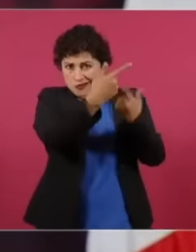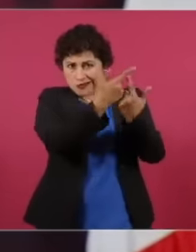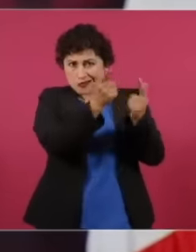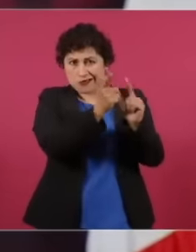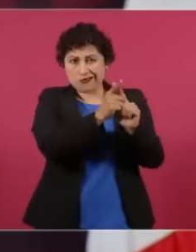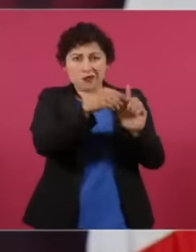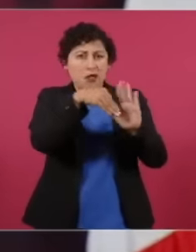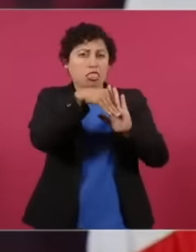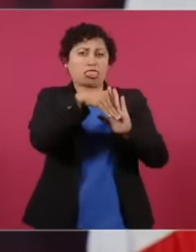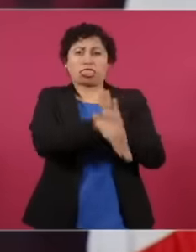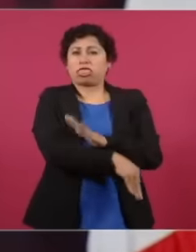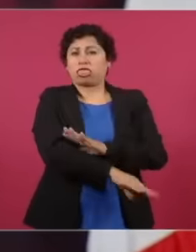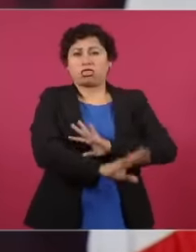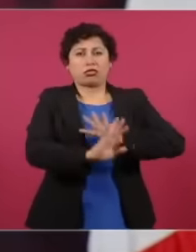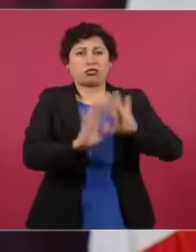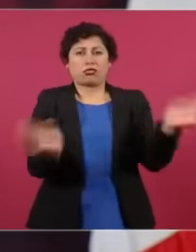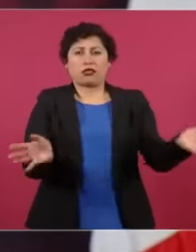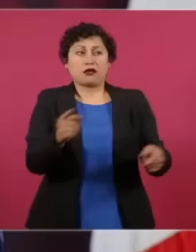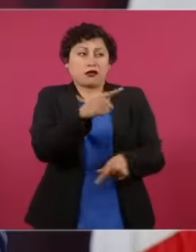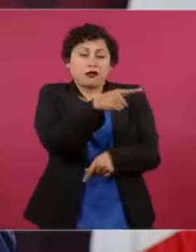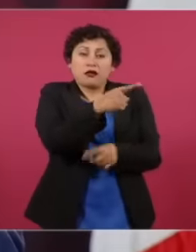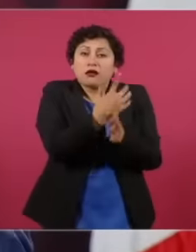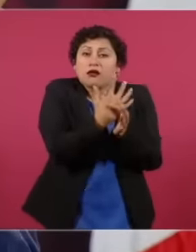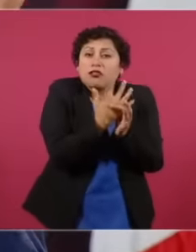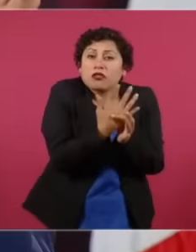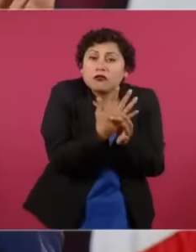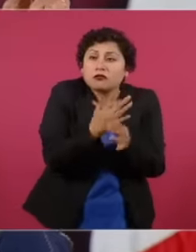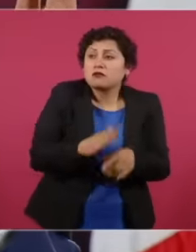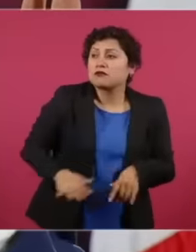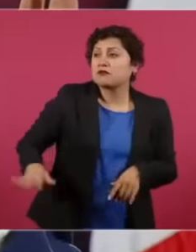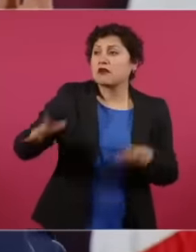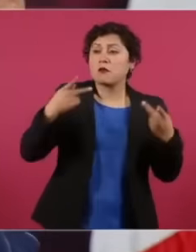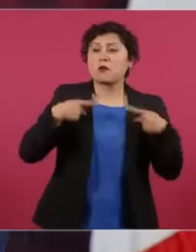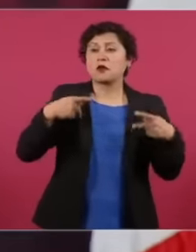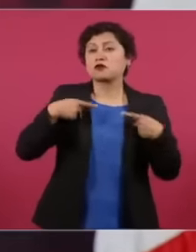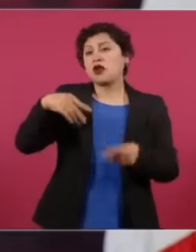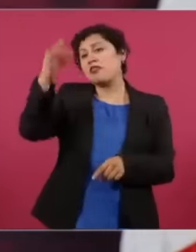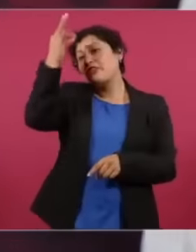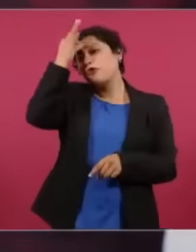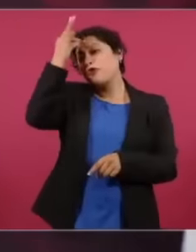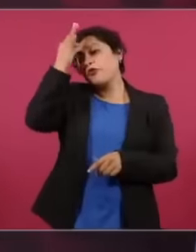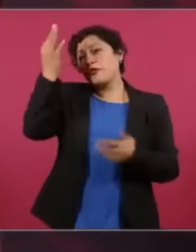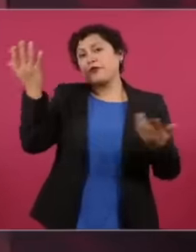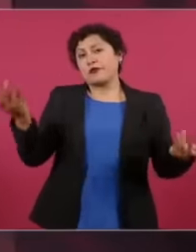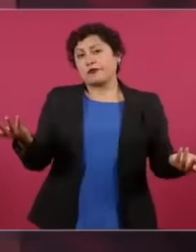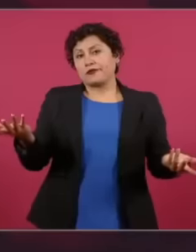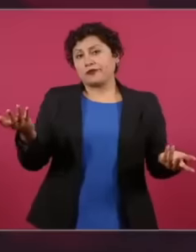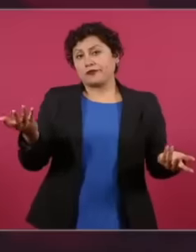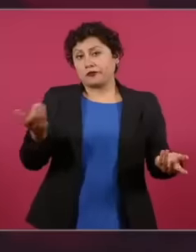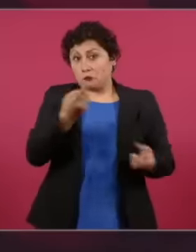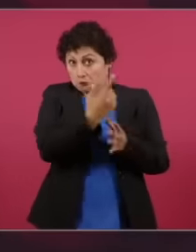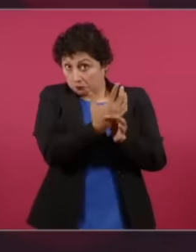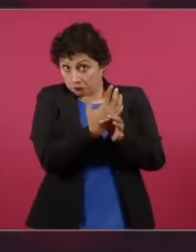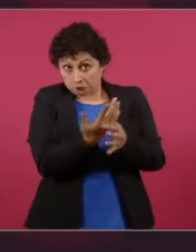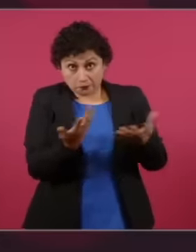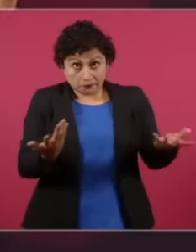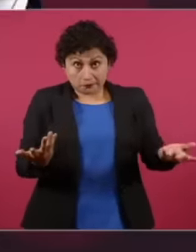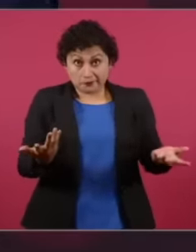Well he says the people are stupid words more words less he says how come